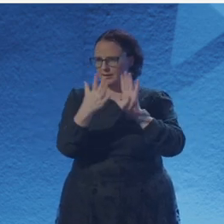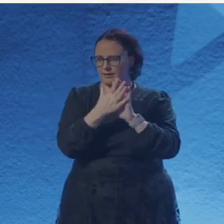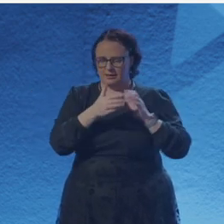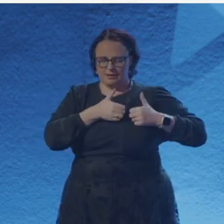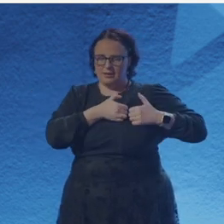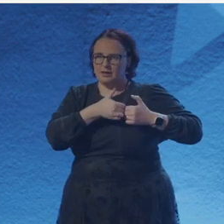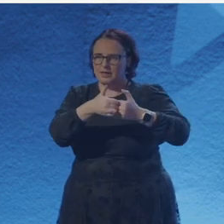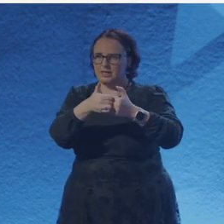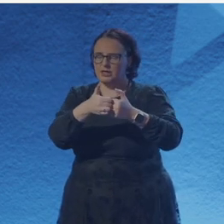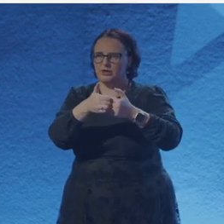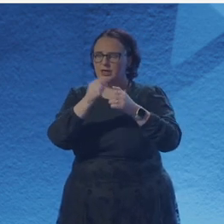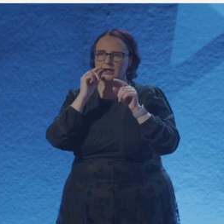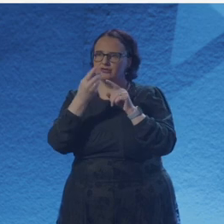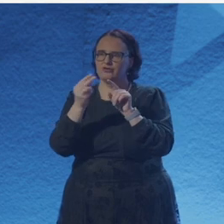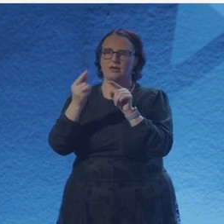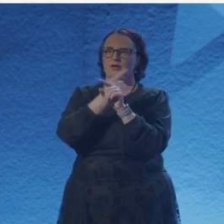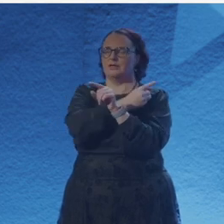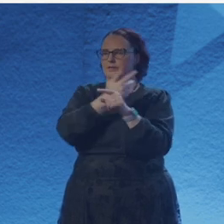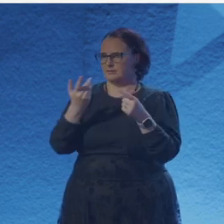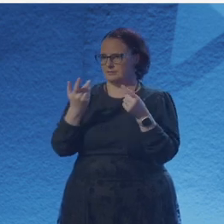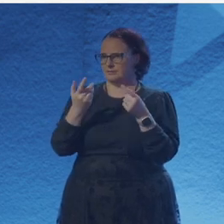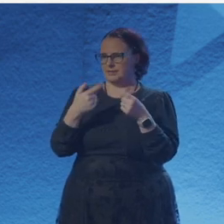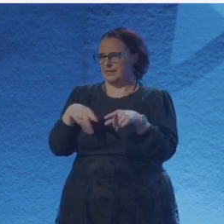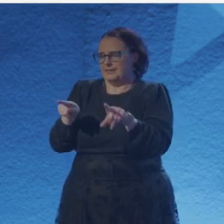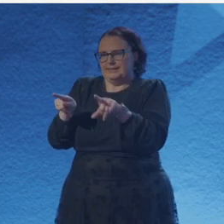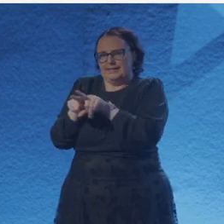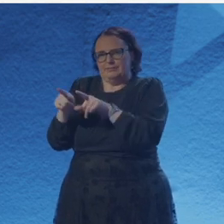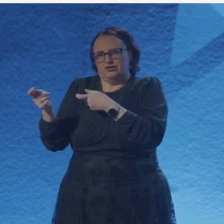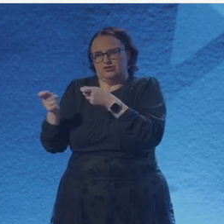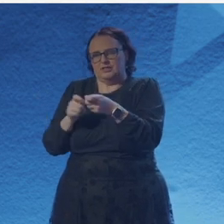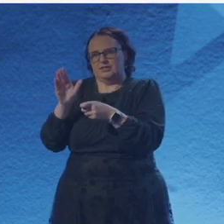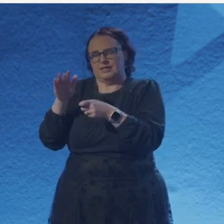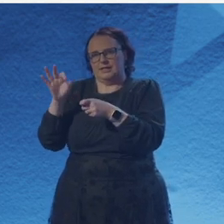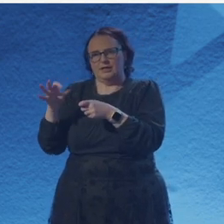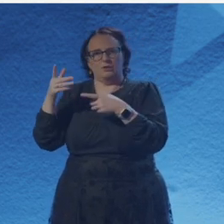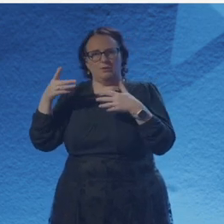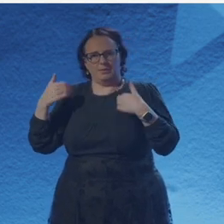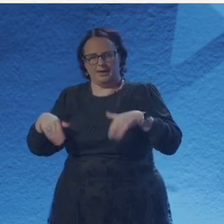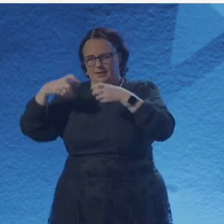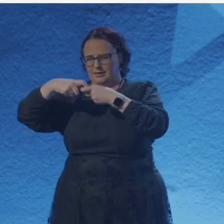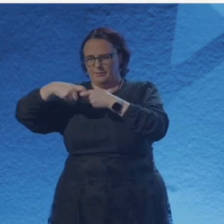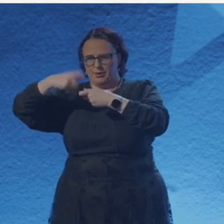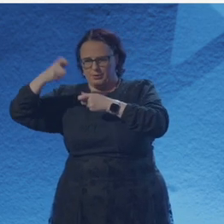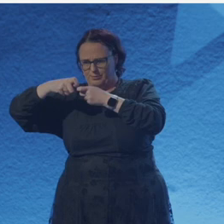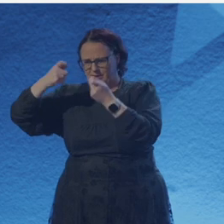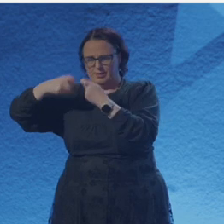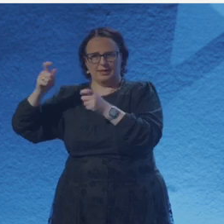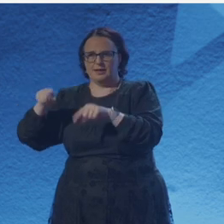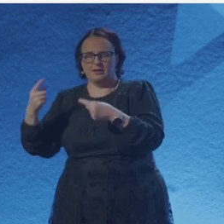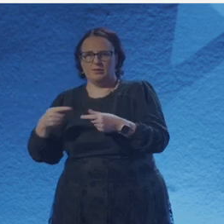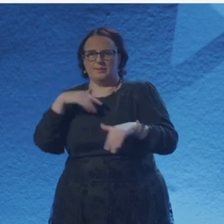Let her enjoy the moment when it's just her and the screen, the girl and the microscope the size of a room.